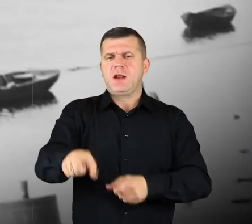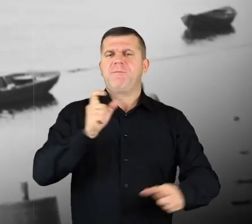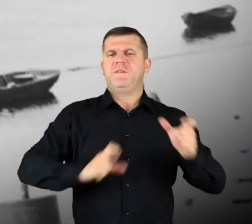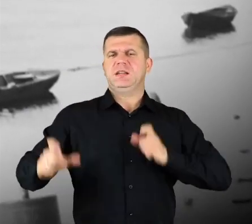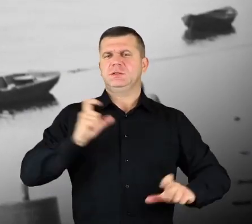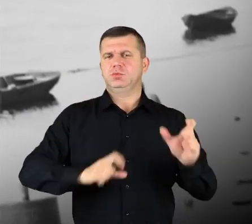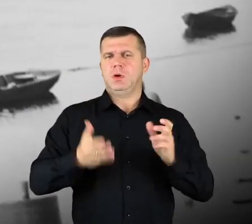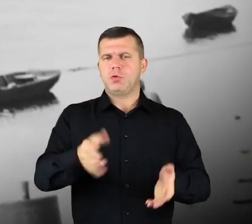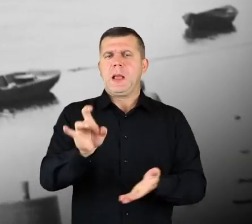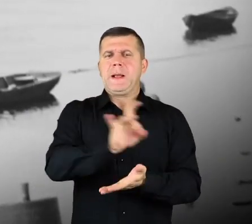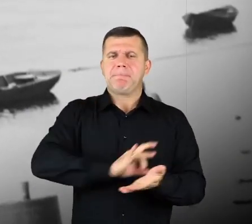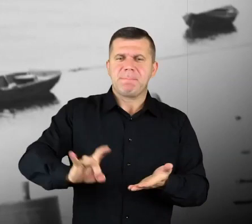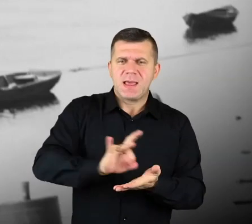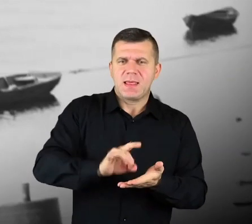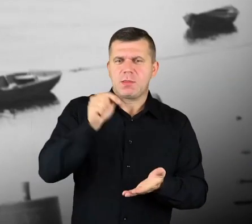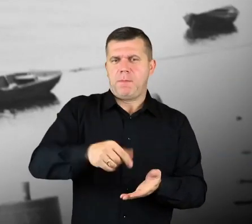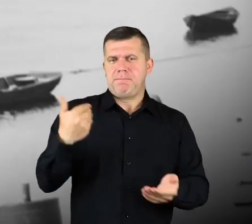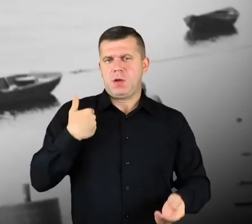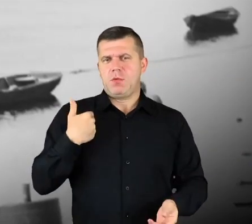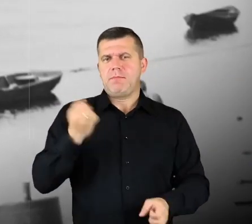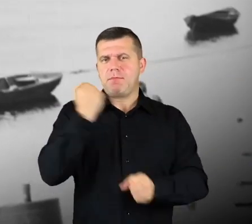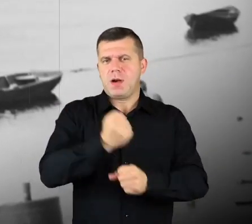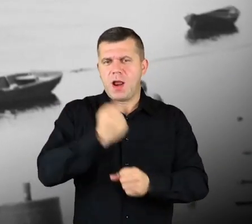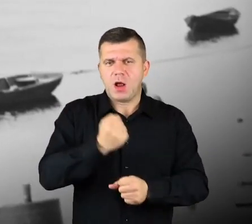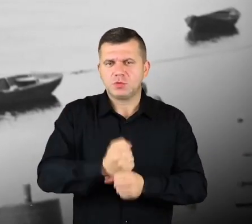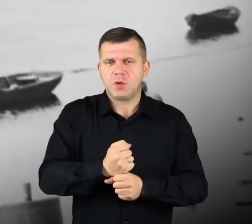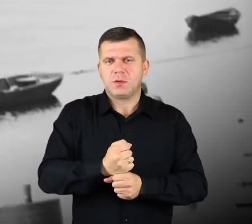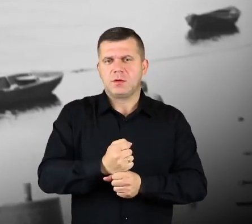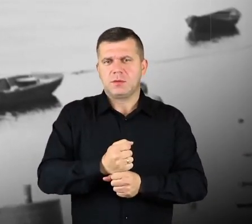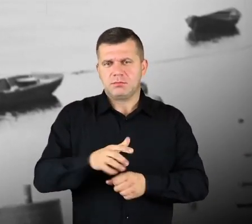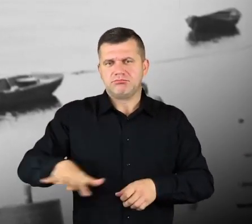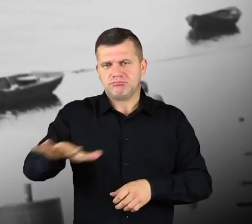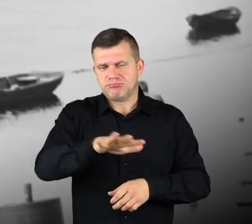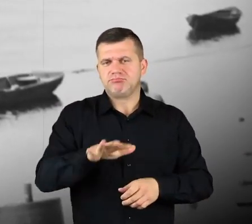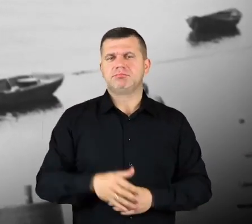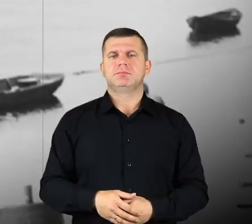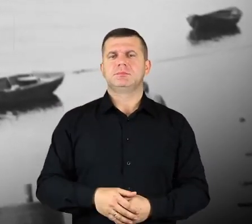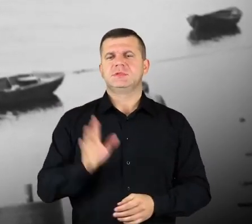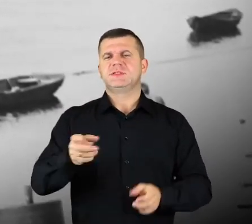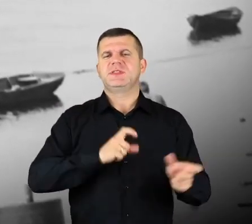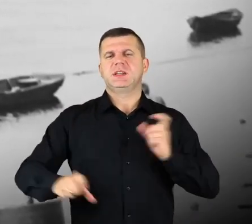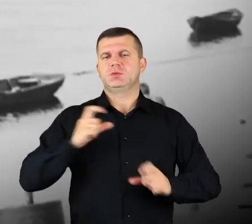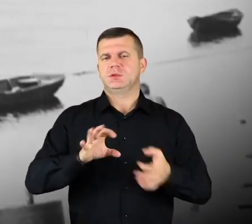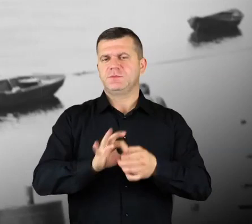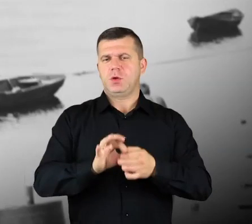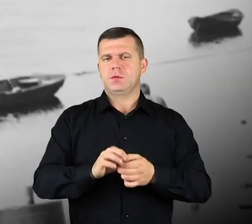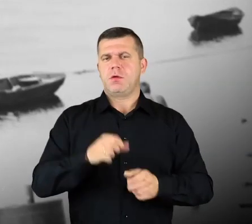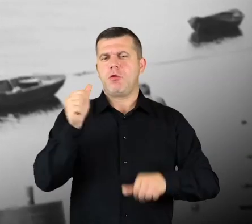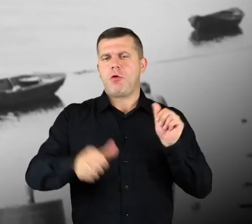It was just a county, so they worked. Everything was connected to Vistula. I think it was in the 80’s.